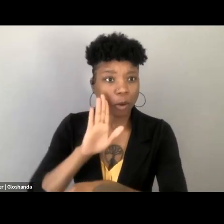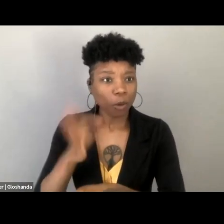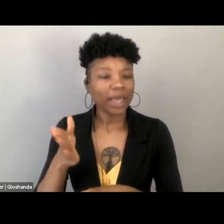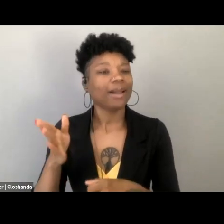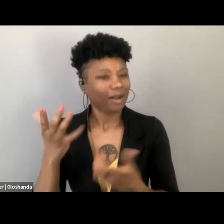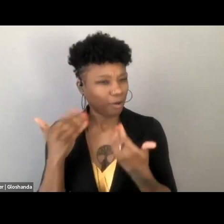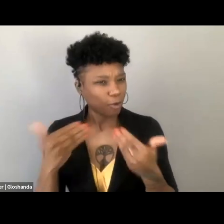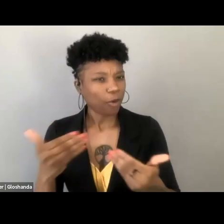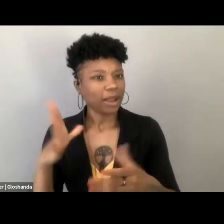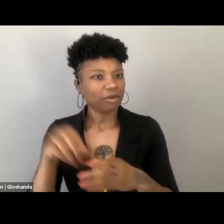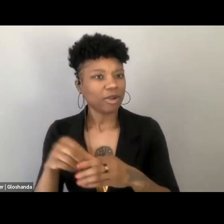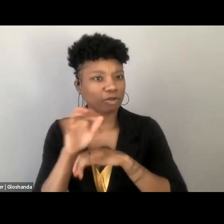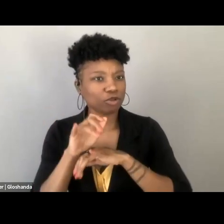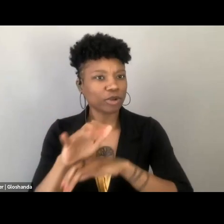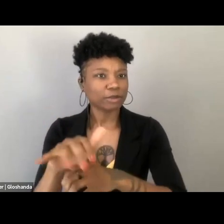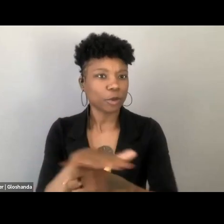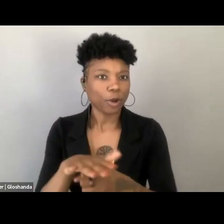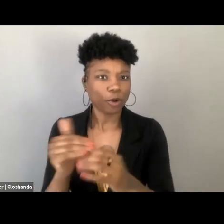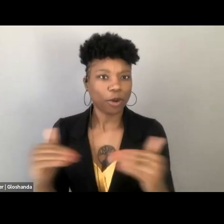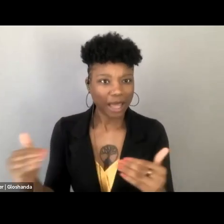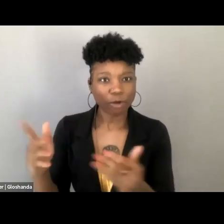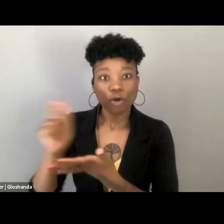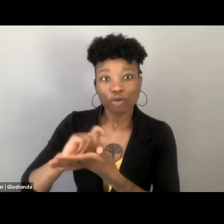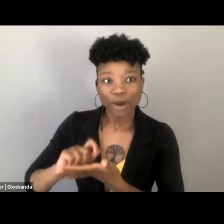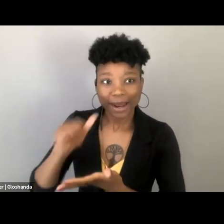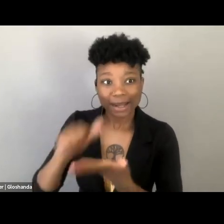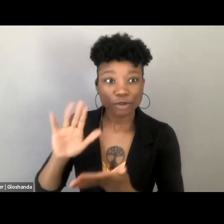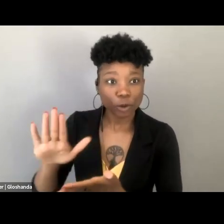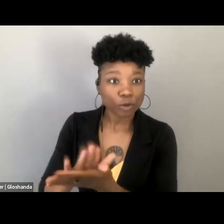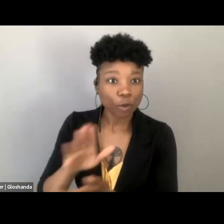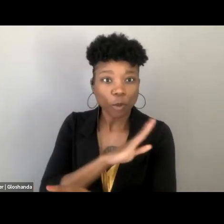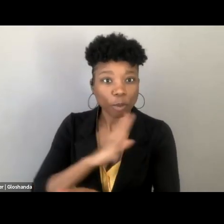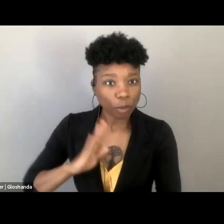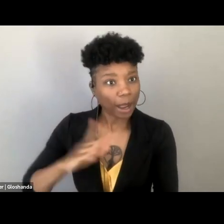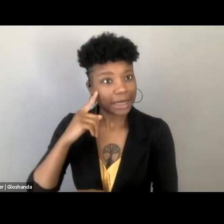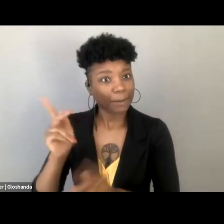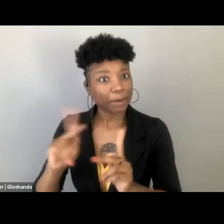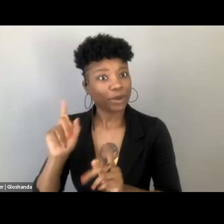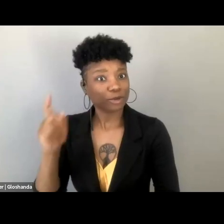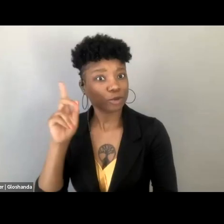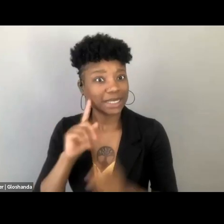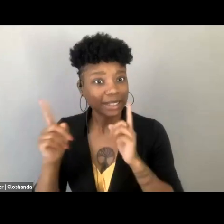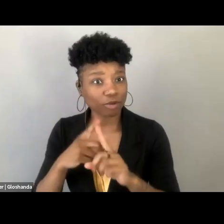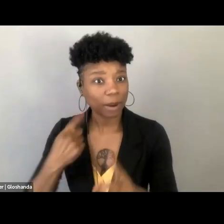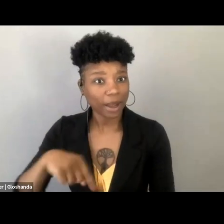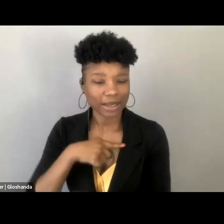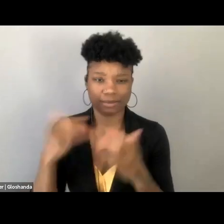which I think needs to hear from us. But to turn my attention to Anthony Comstock, yeah, I guess I, you know, in five minutes,